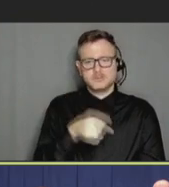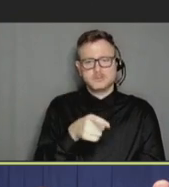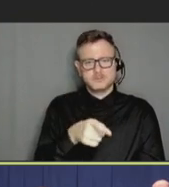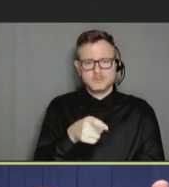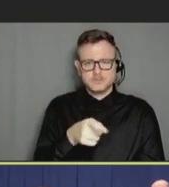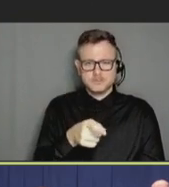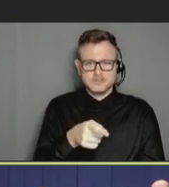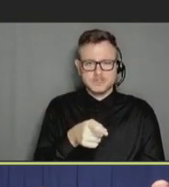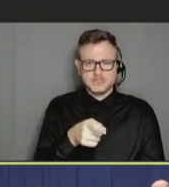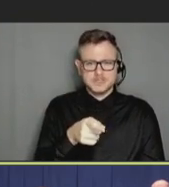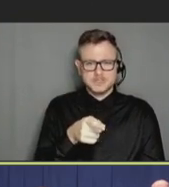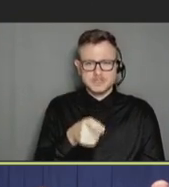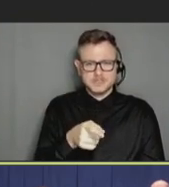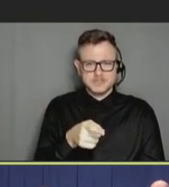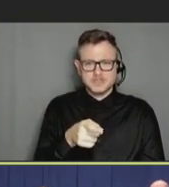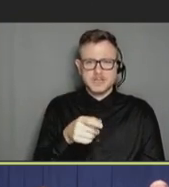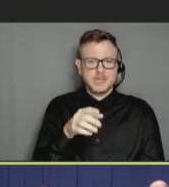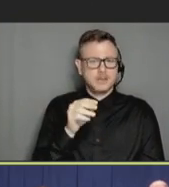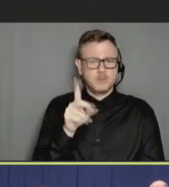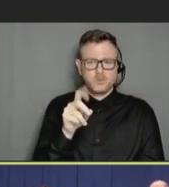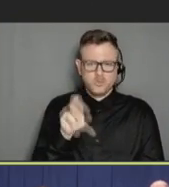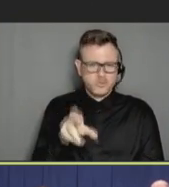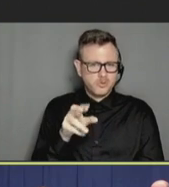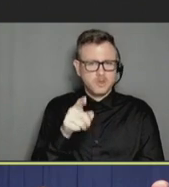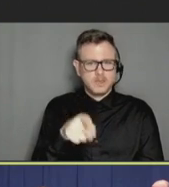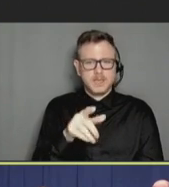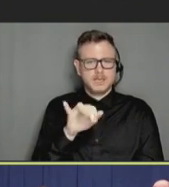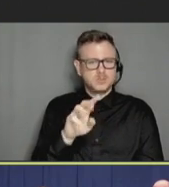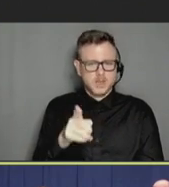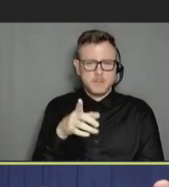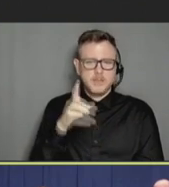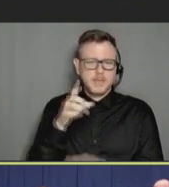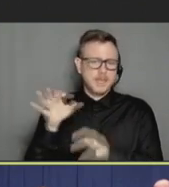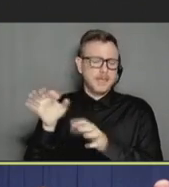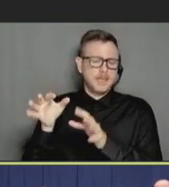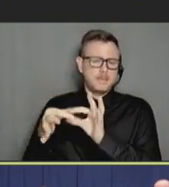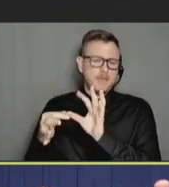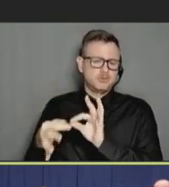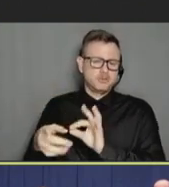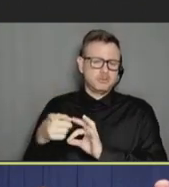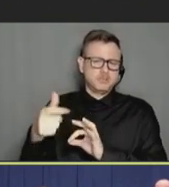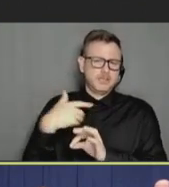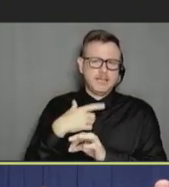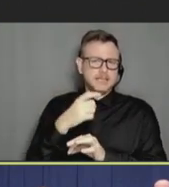on this. Like, it basically didn't move the needle at all. So, that obviously wasn't that